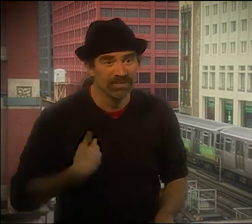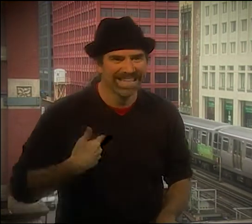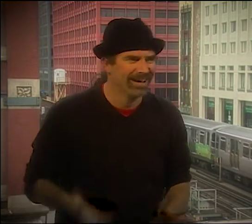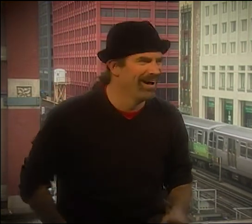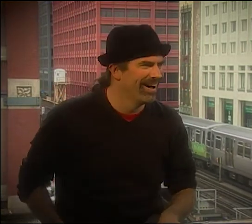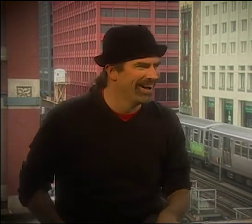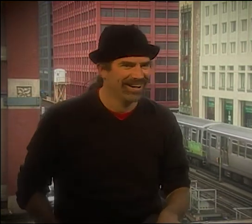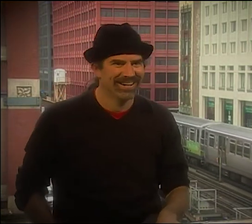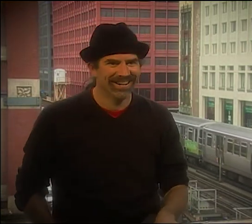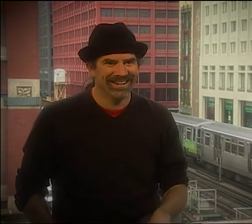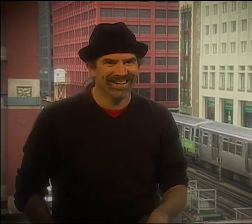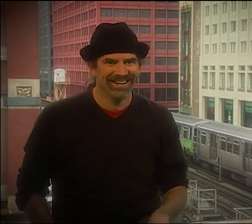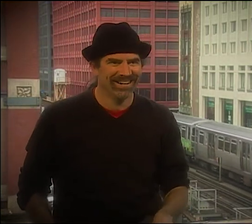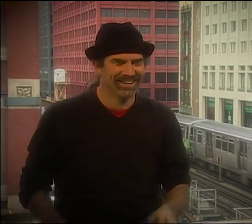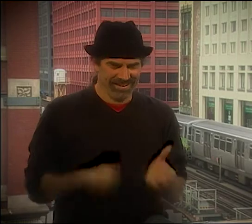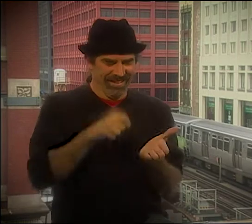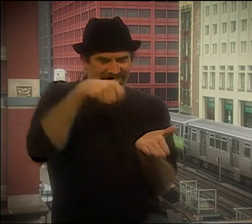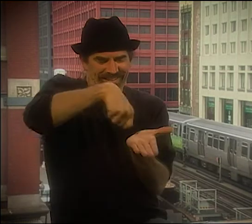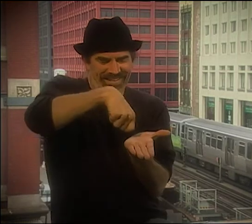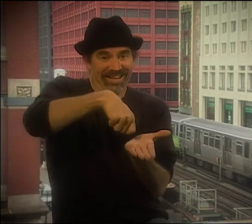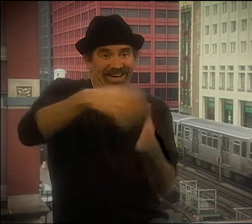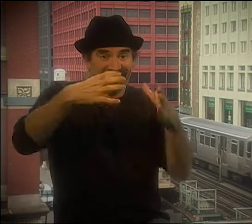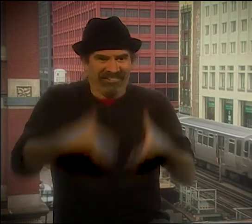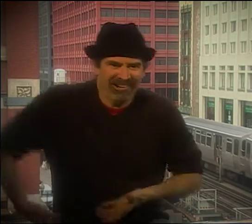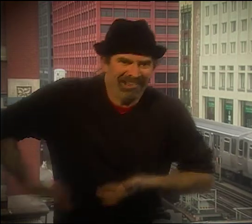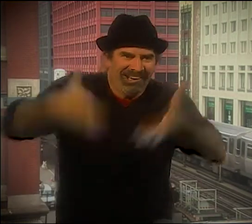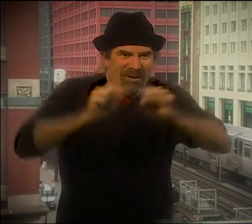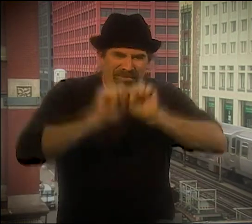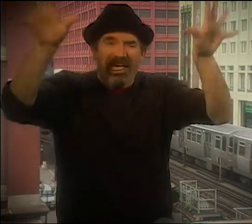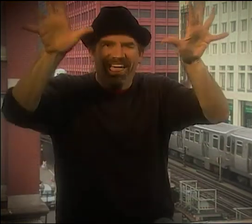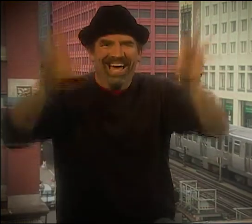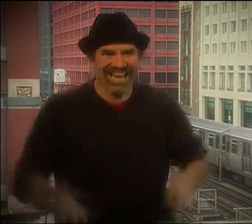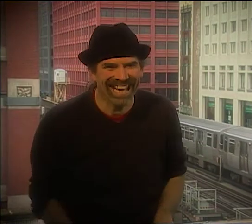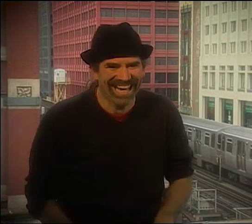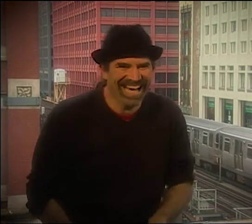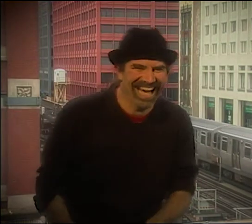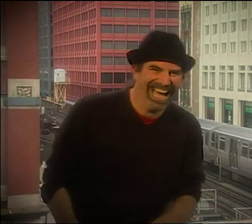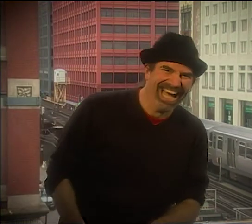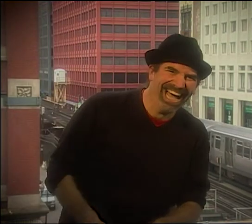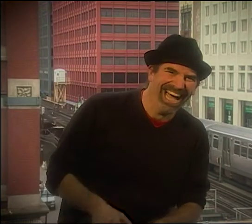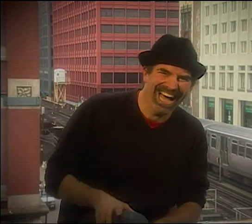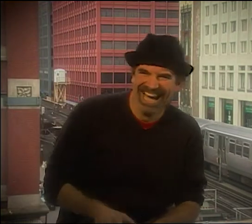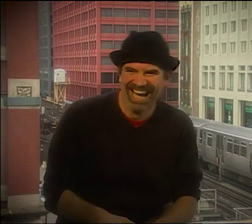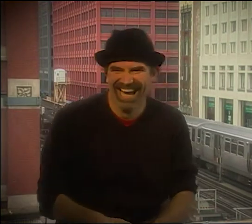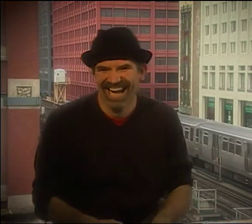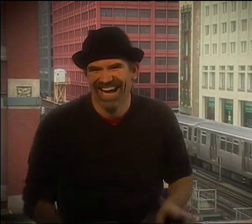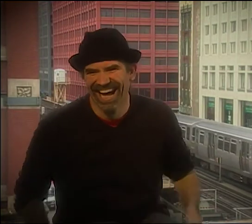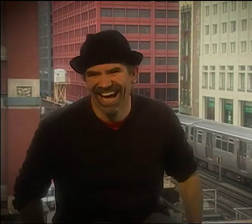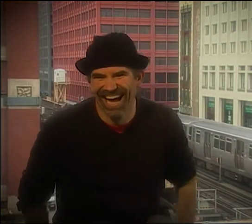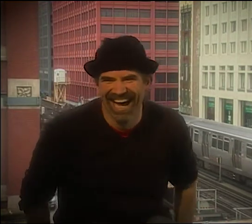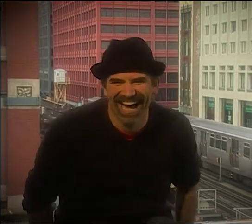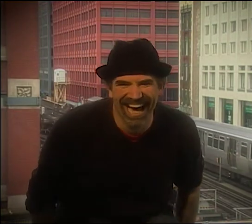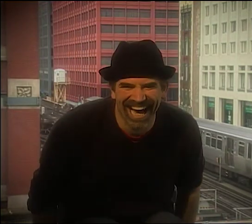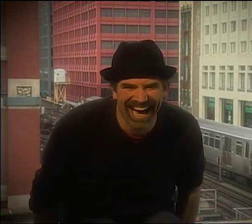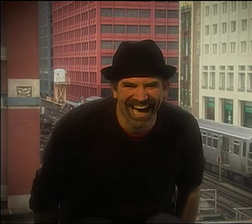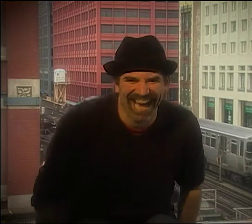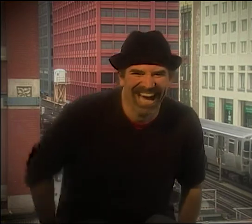AND MAKING A SORT OF APPEAL TO THE AUDIENCE WHO'S BECOMING PART OF HIS WORK. YOU KNOW, FOR ME, I'D JUST THROW THE PAINT AT THE AUDIENCE